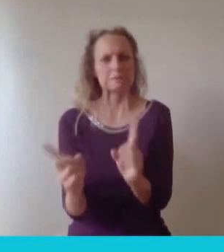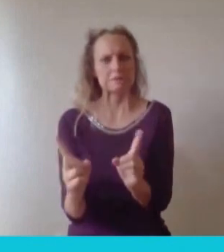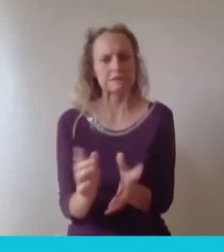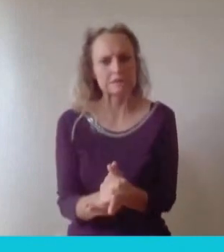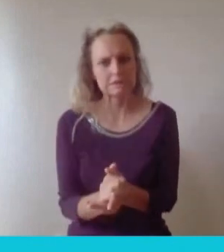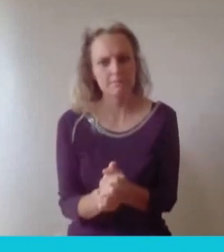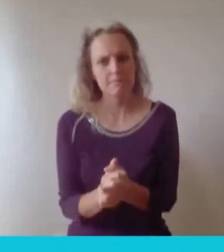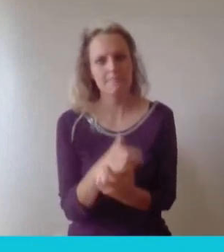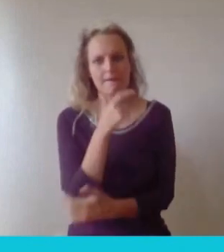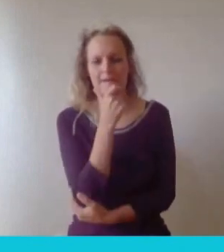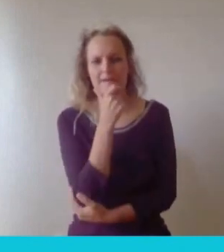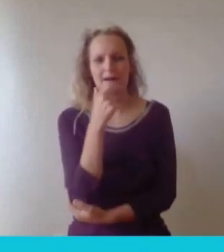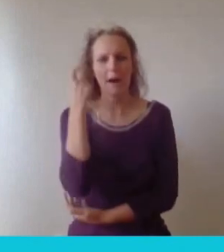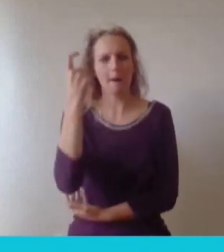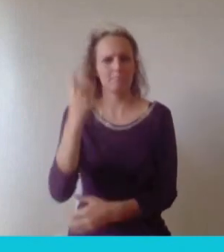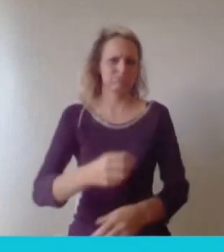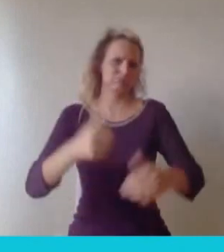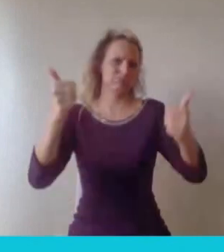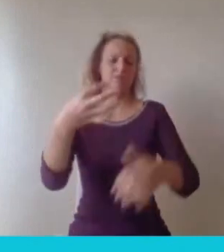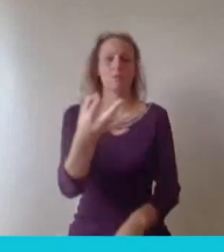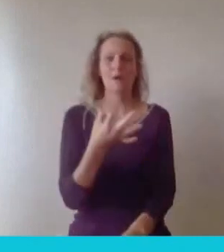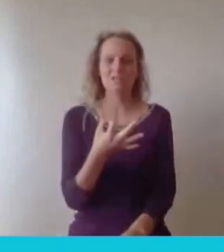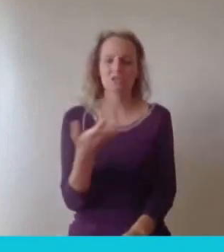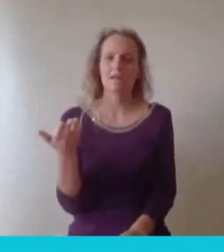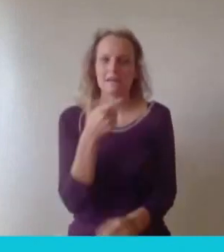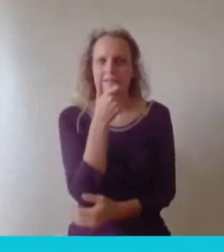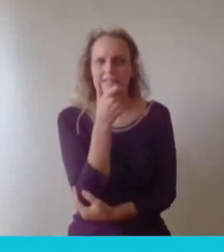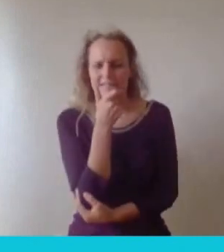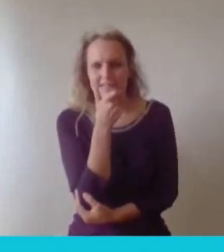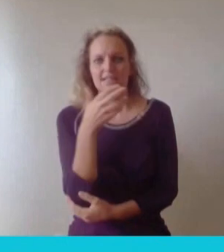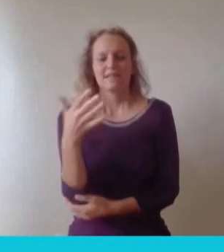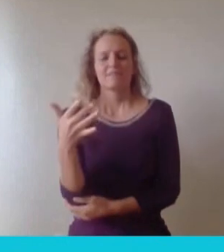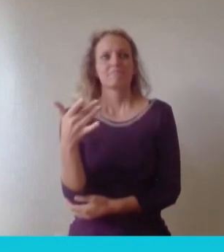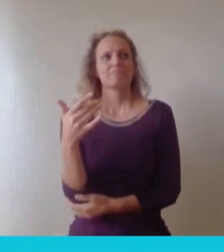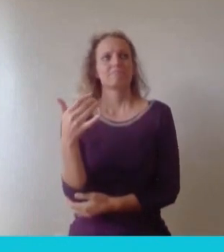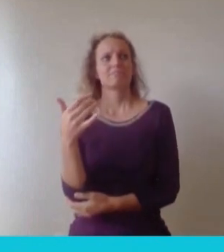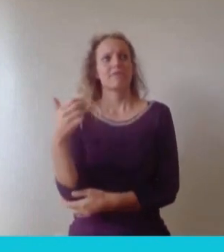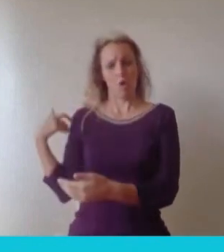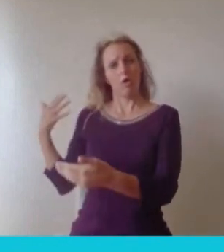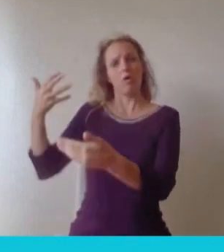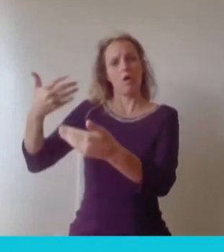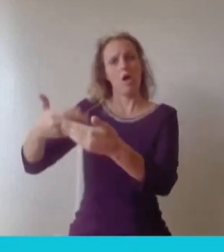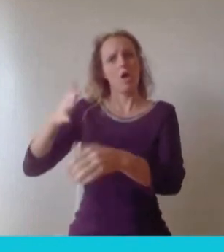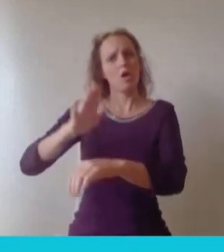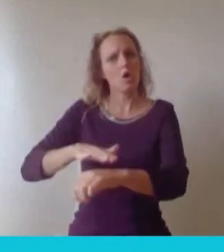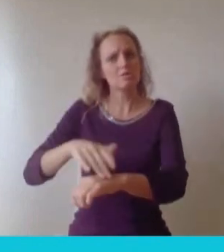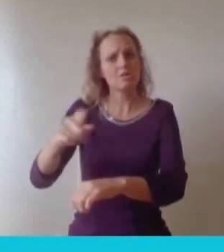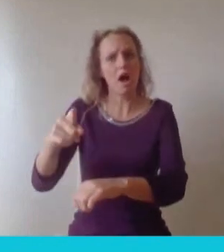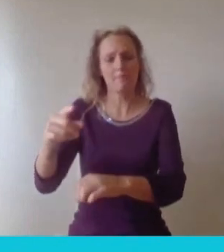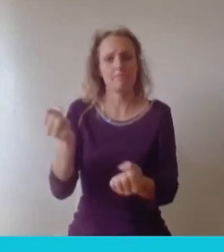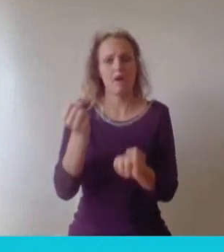That's a great question. iI took me a while to realise the power of Bristol, which sounds weird and I know it sounds bias